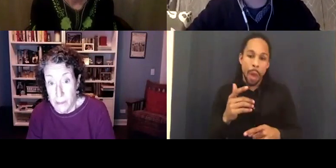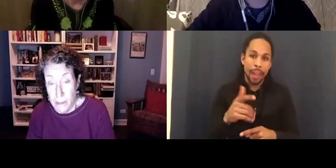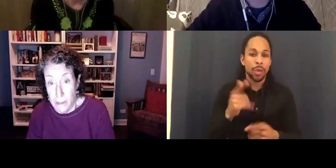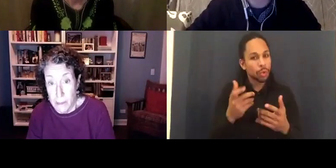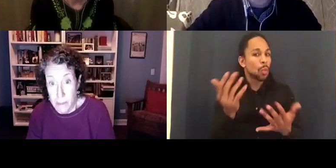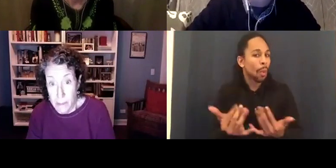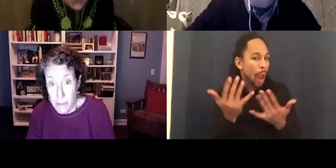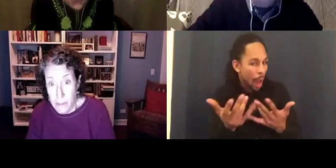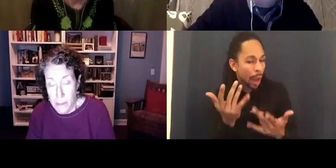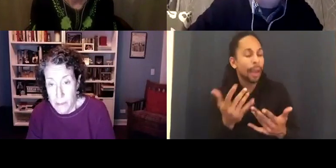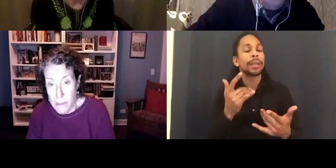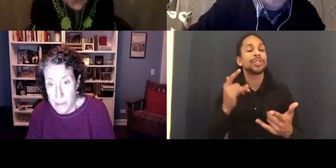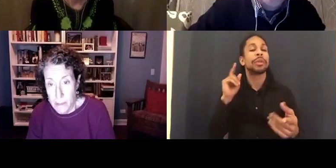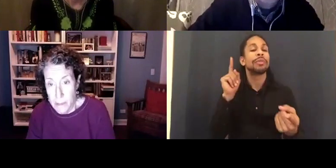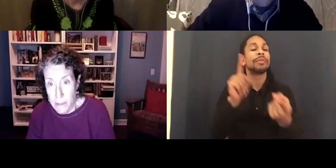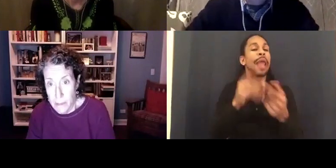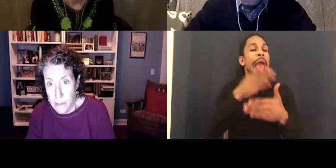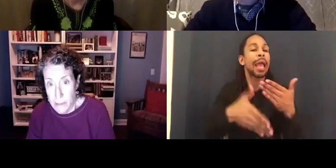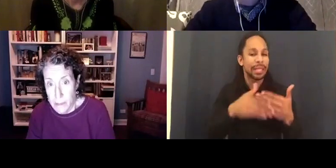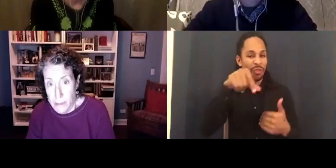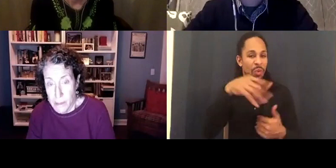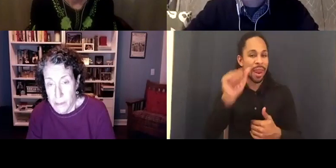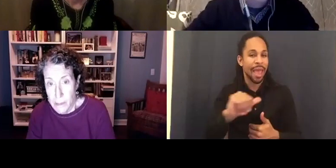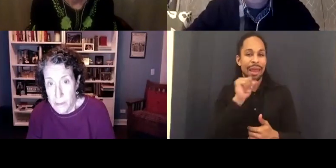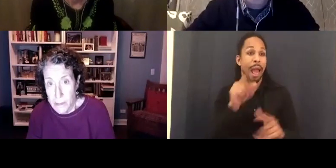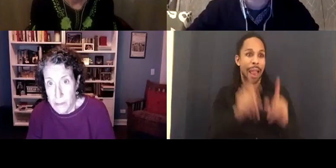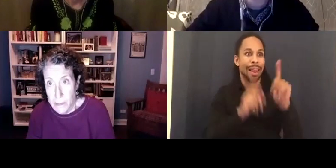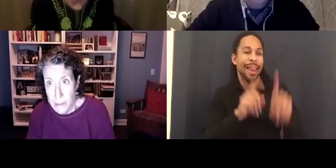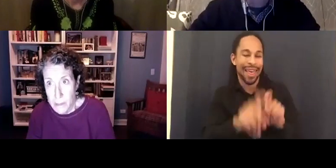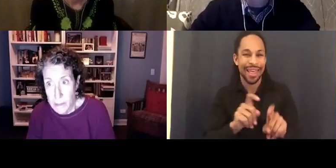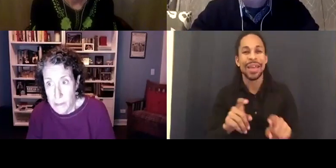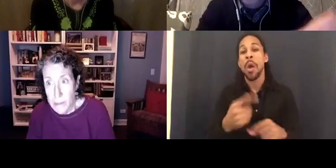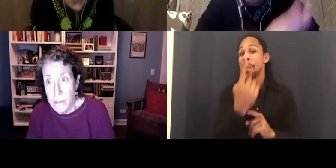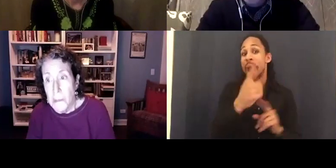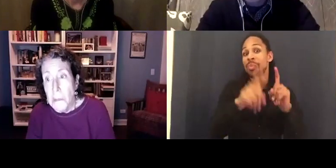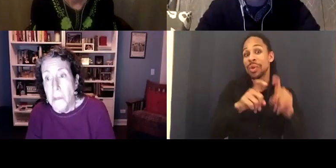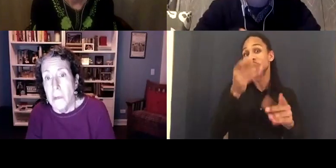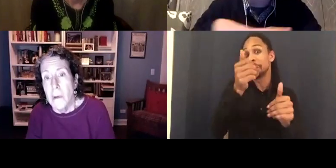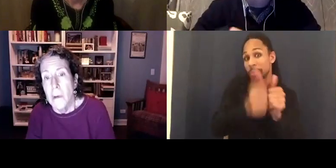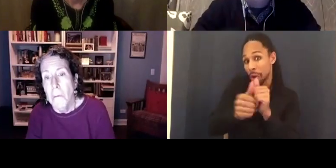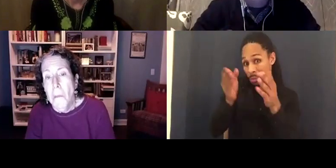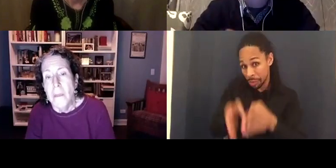Please again only one question per person. Not all questions will be chosen. We'll send them to the Moderator